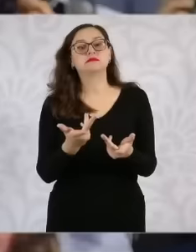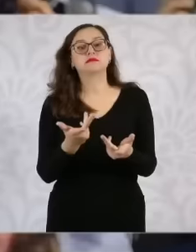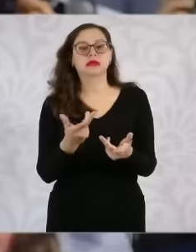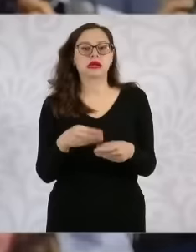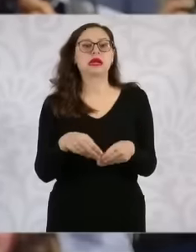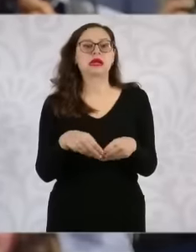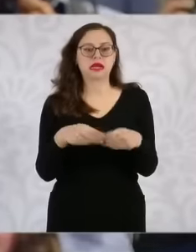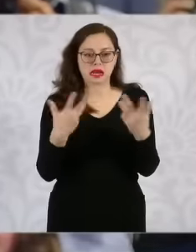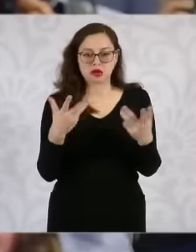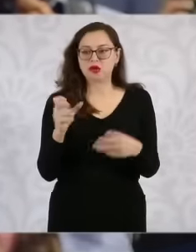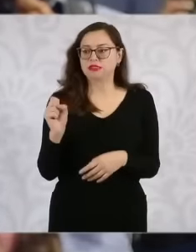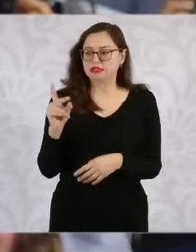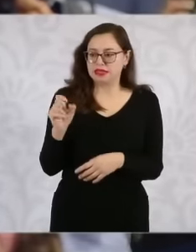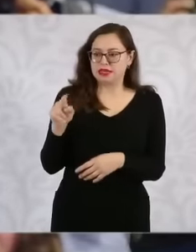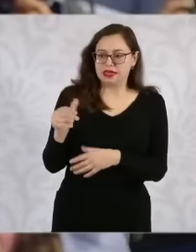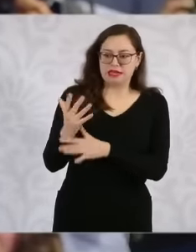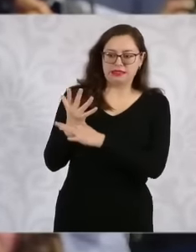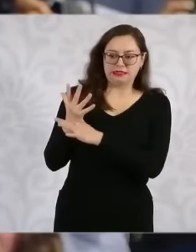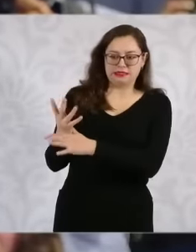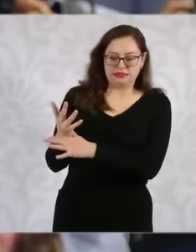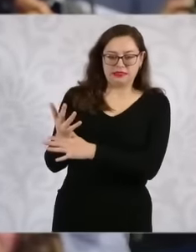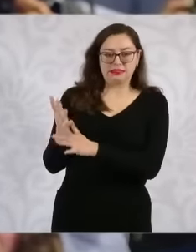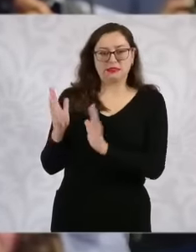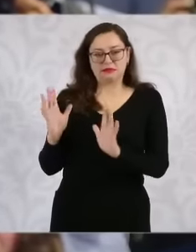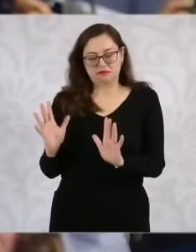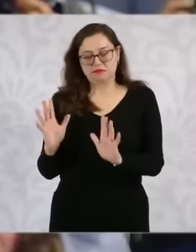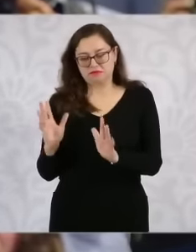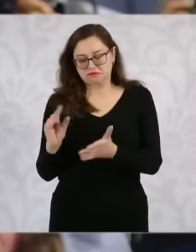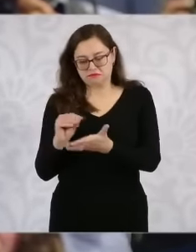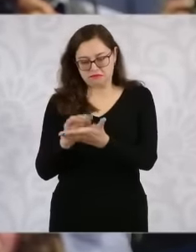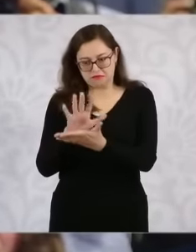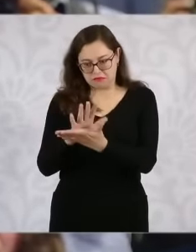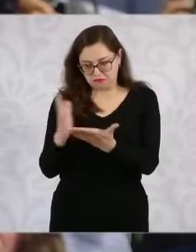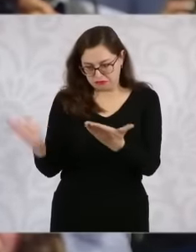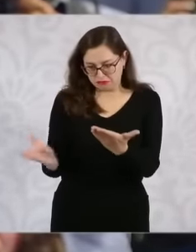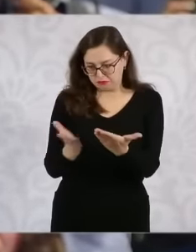the same Ministry of Defense. Well, it was part, let alone of the operations that at